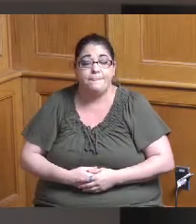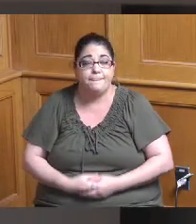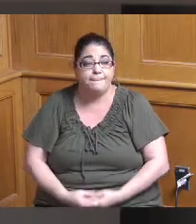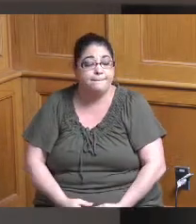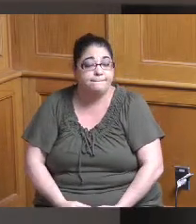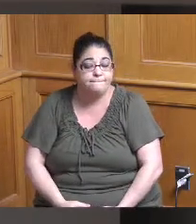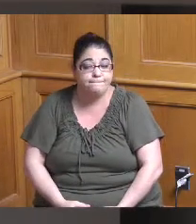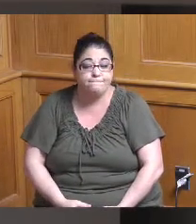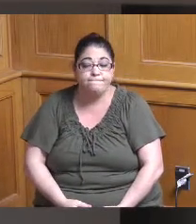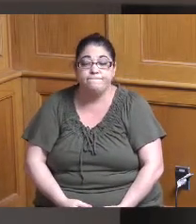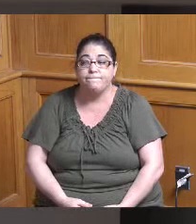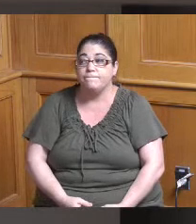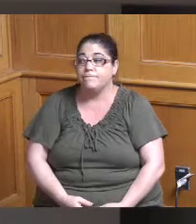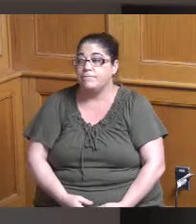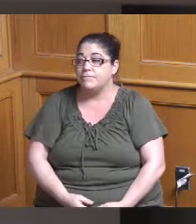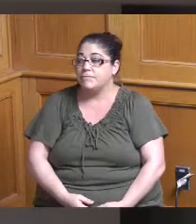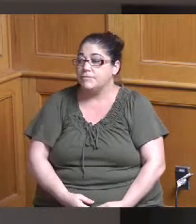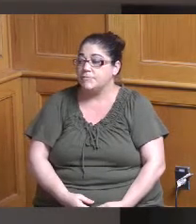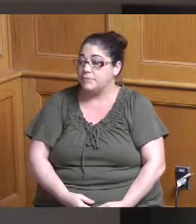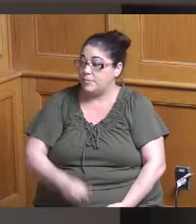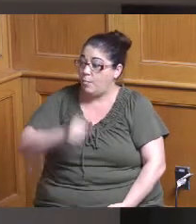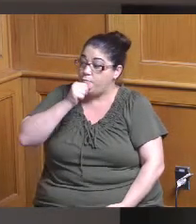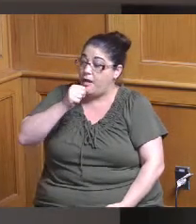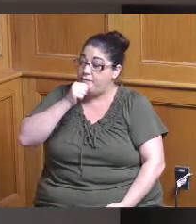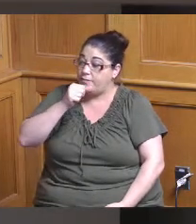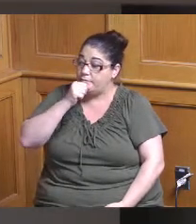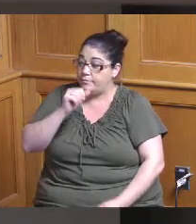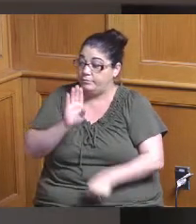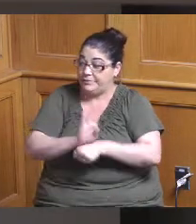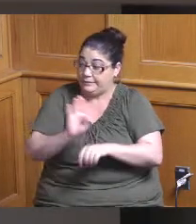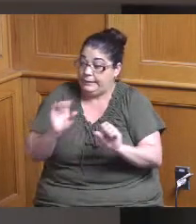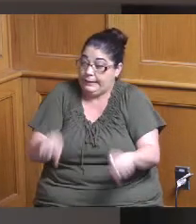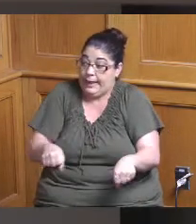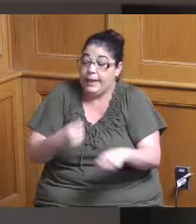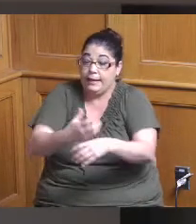projects throughout the county are eligible but based on guidance from this board we're